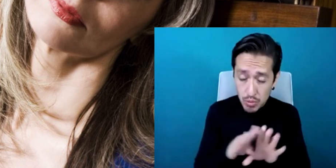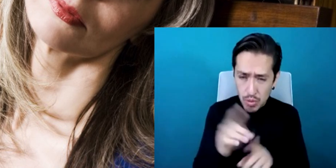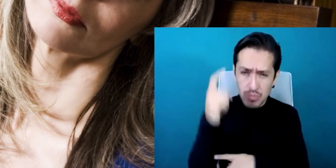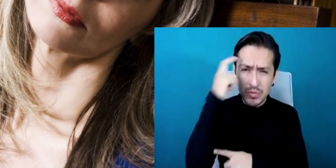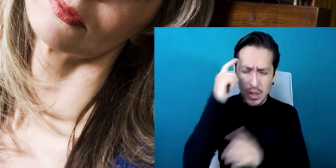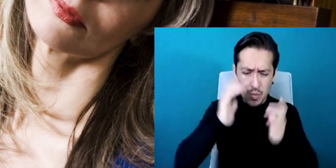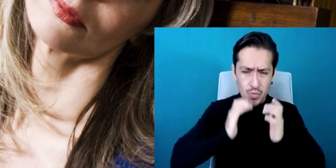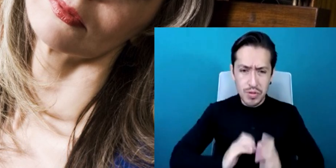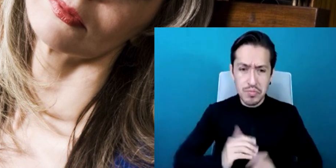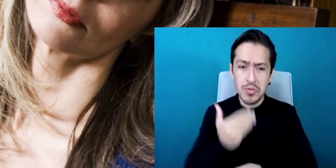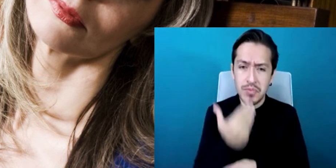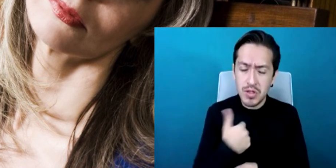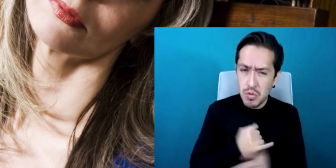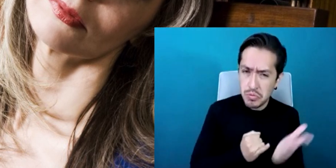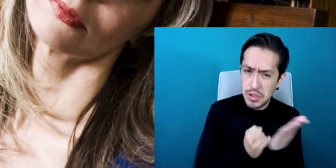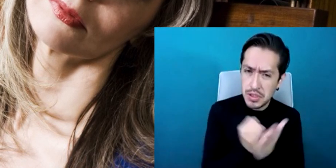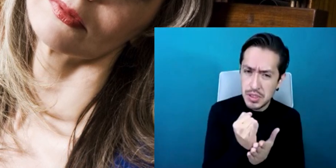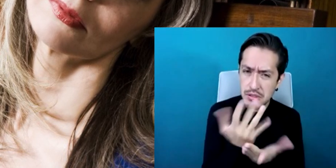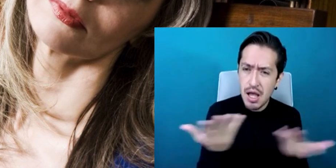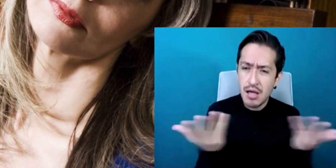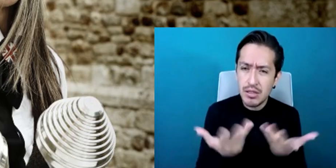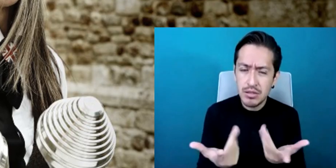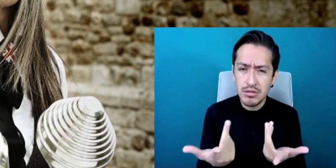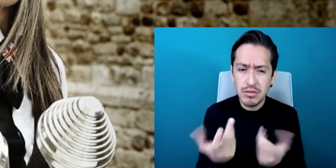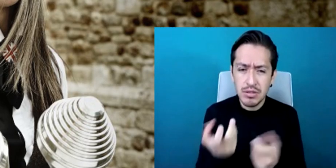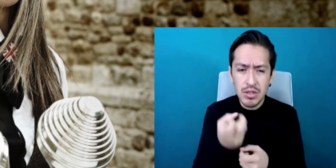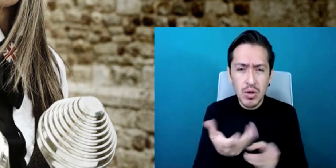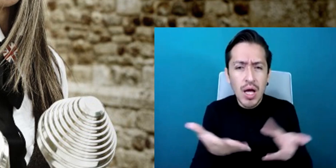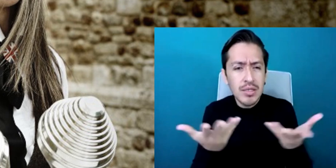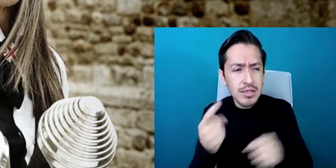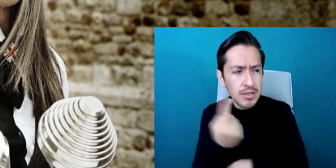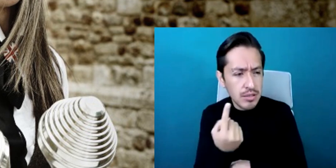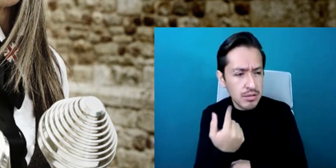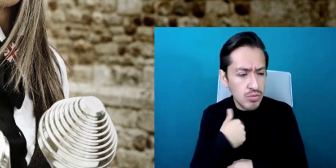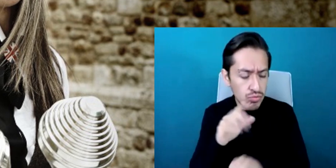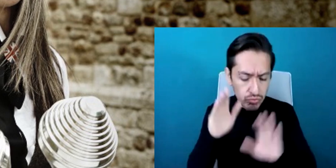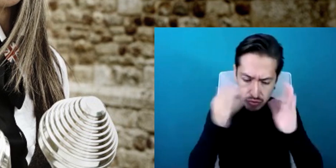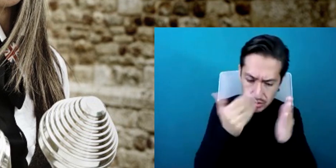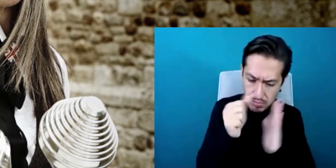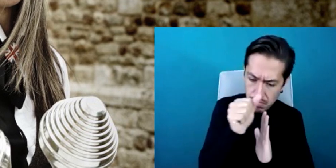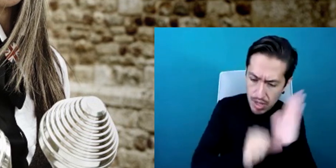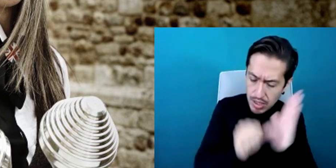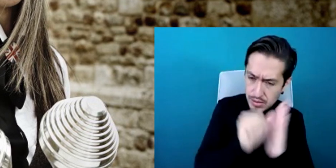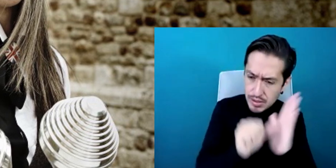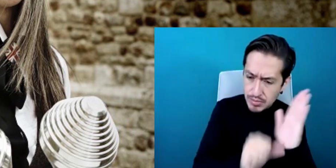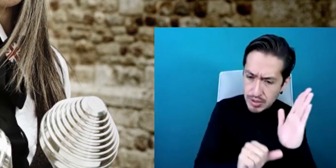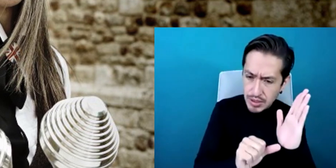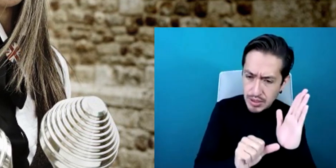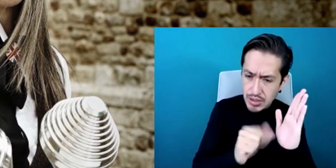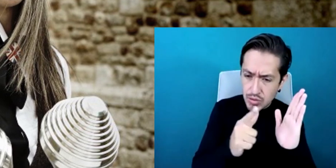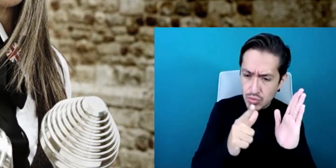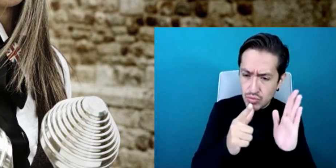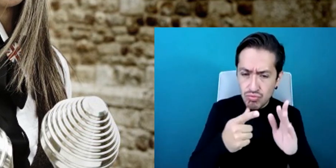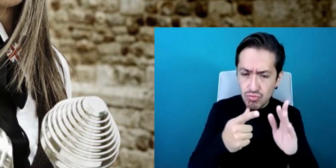the things was to basically concentrate each month on a particular instrument so for example from